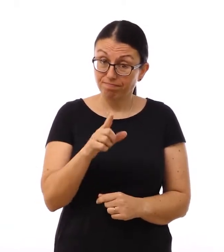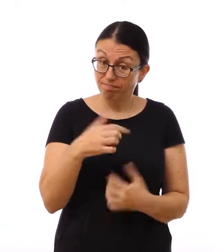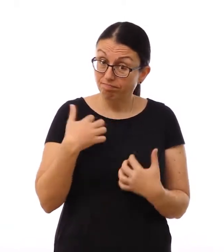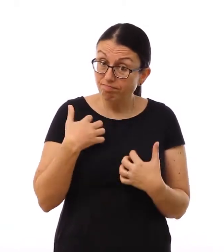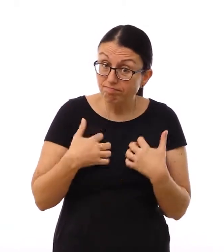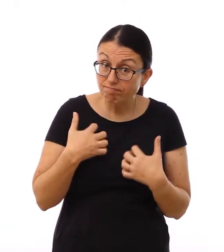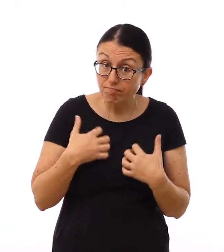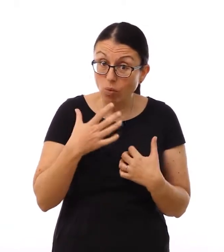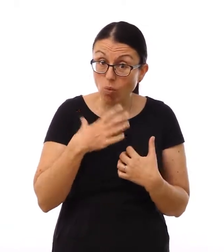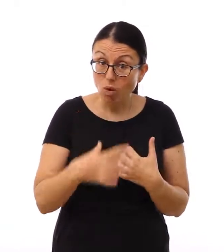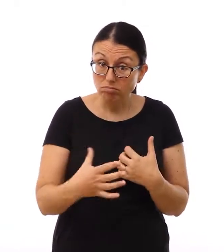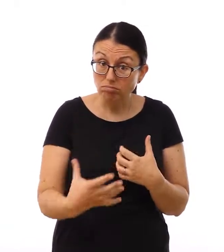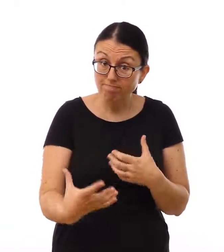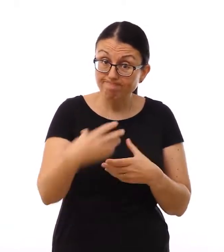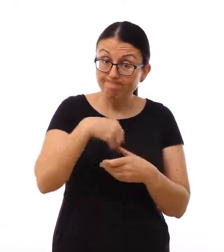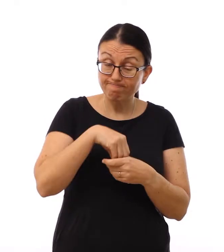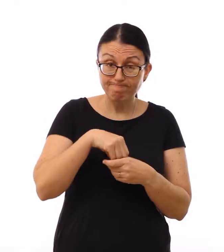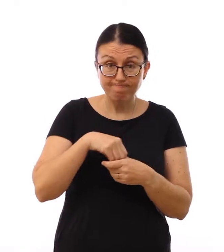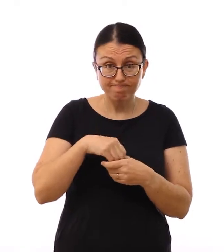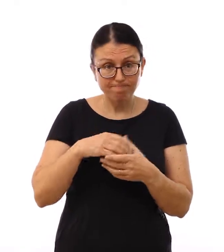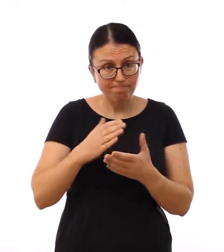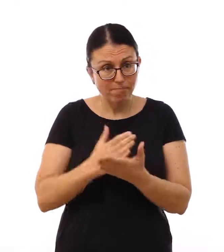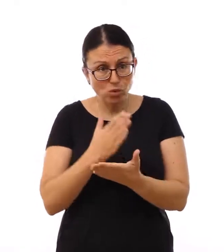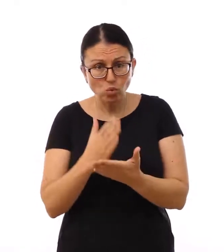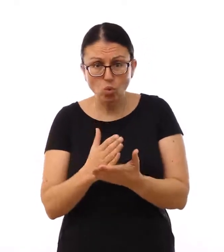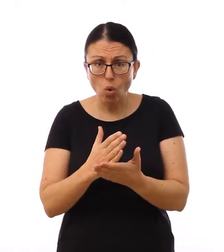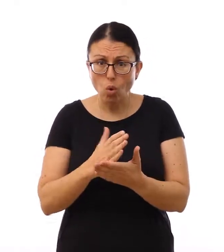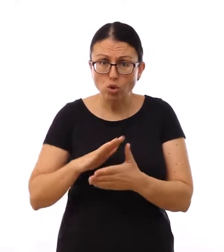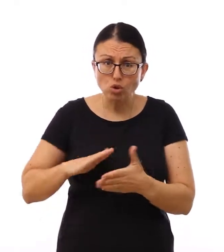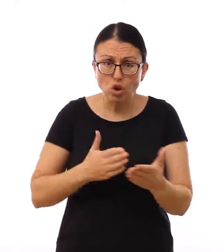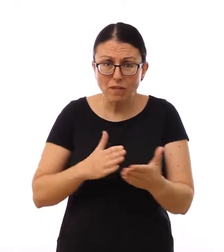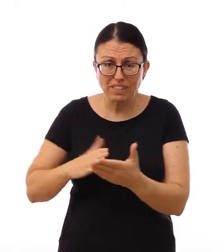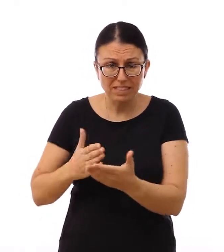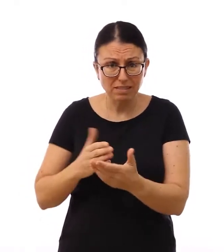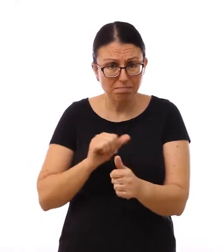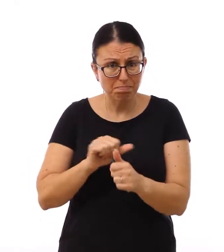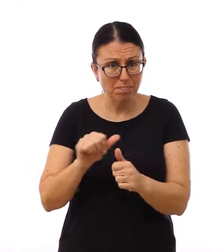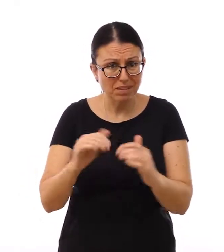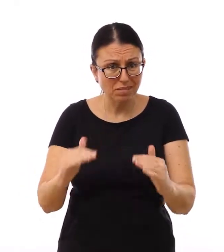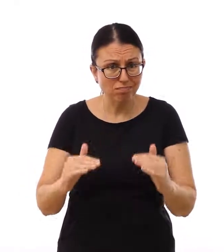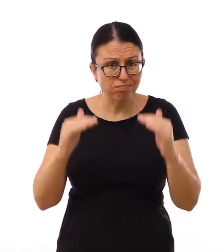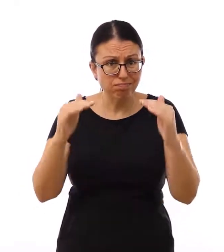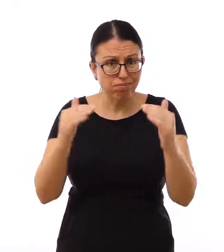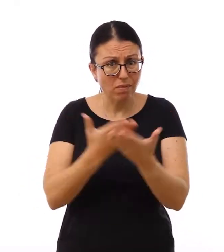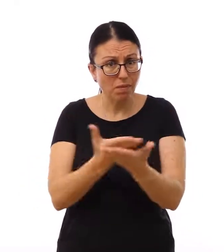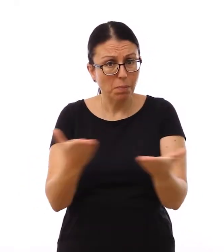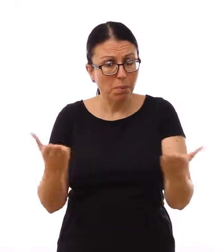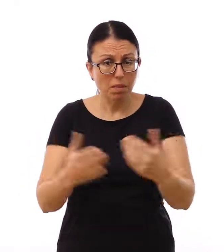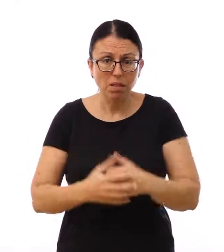Are you interested in making services better for people?